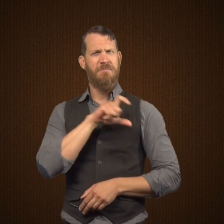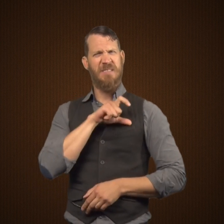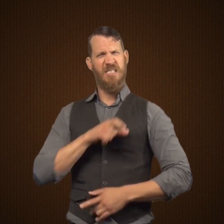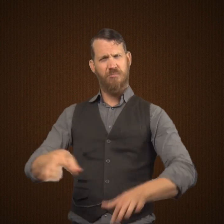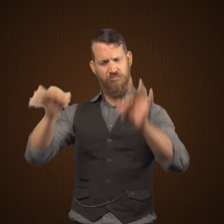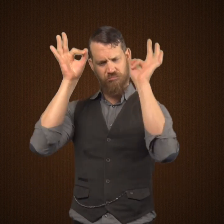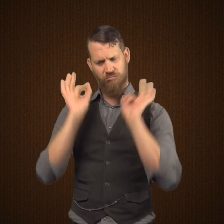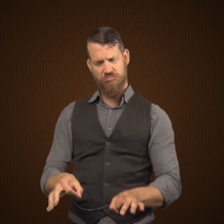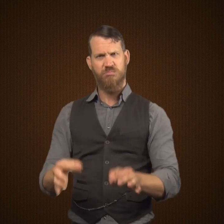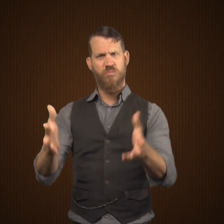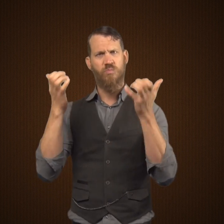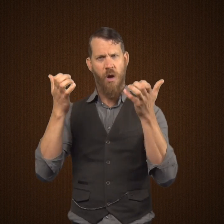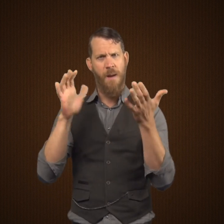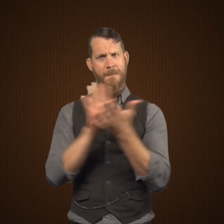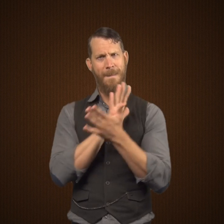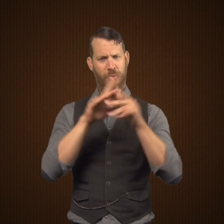They entered the house and began the investigation.